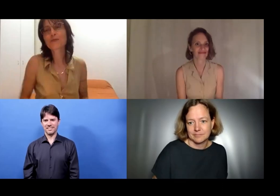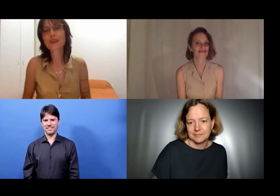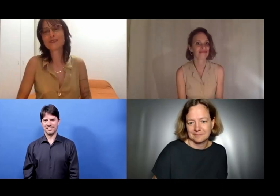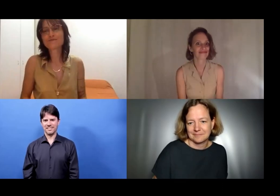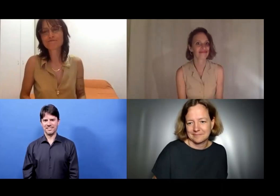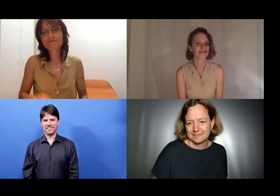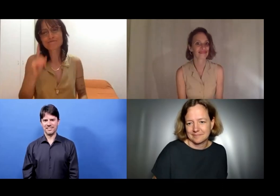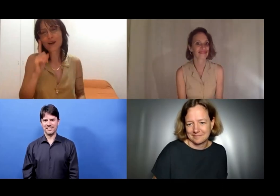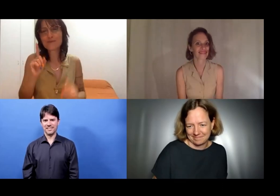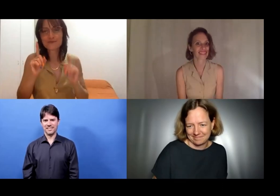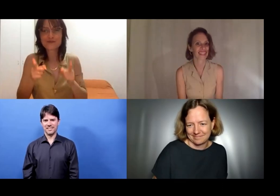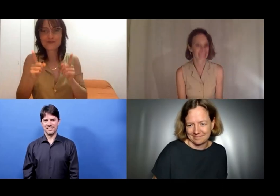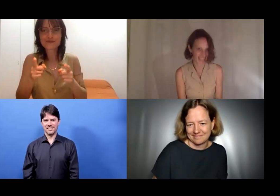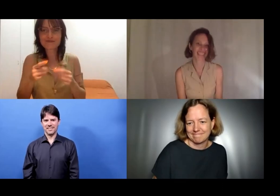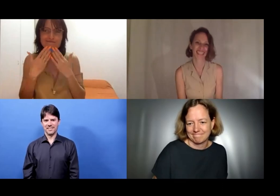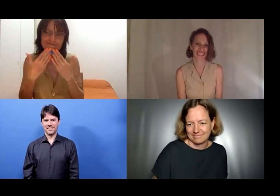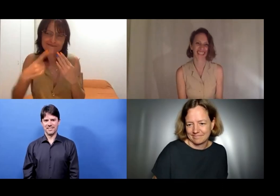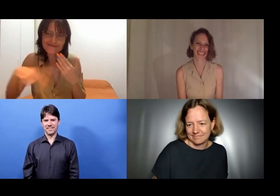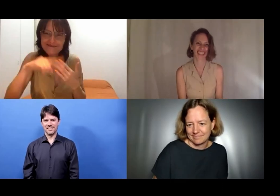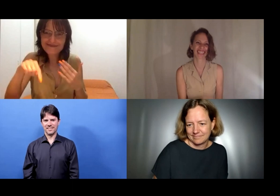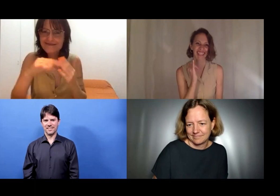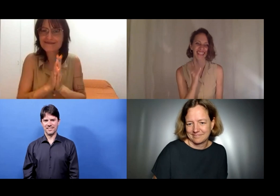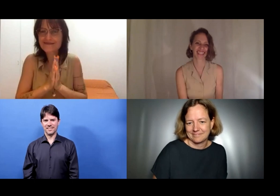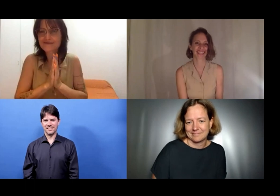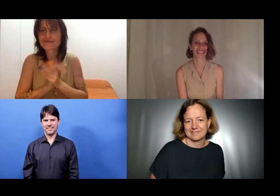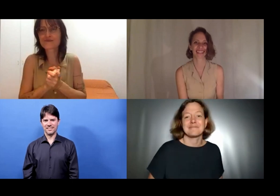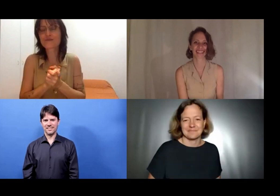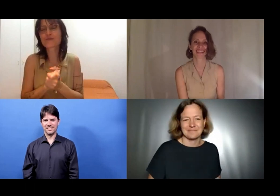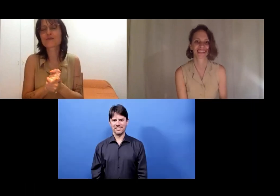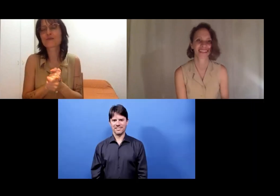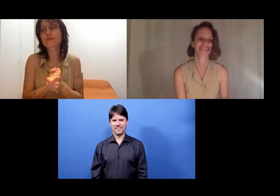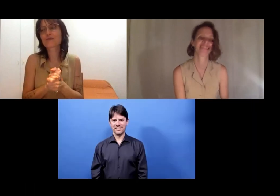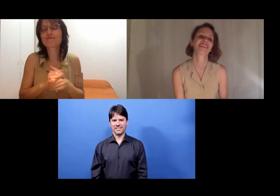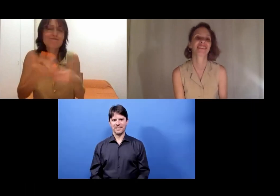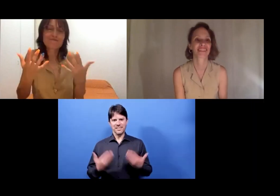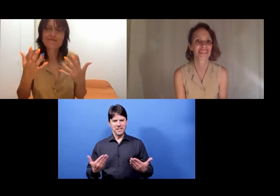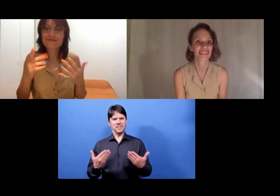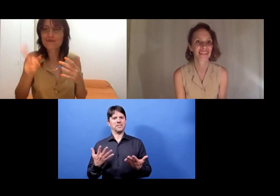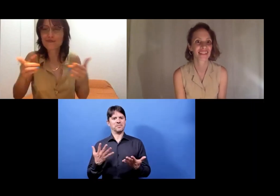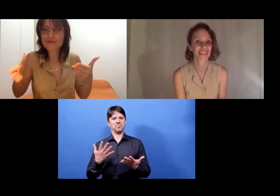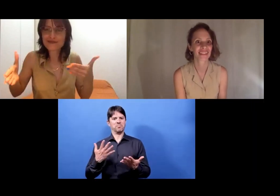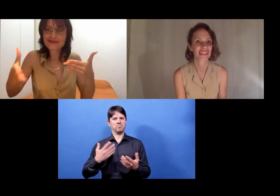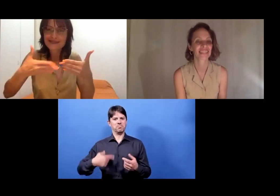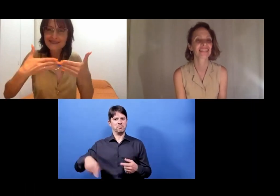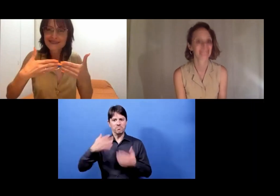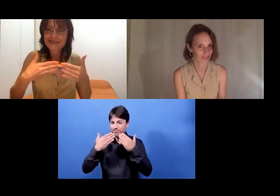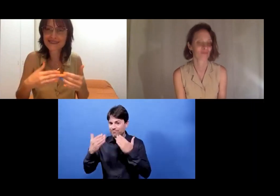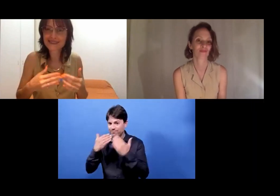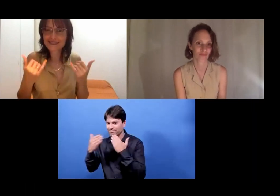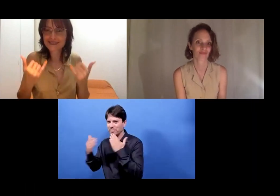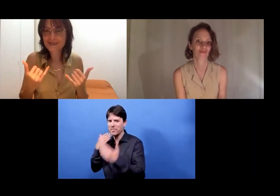Rita Mazza: Alright. Well, thanks to everybody. And unfortunately, we have to close now.